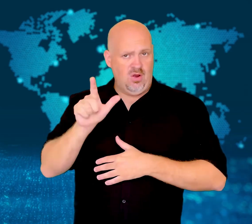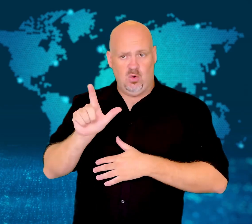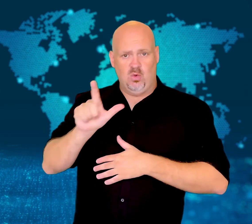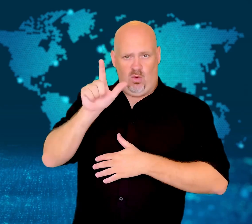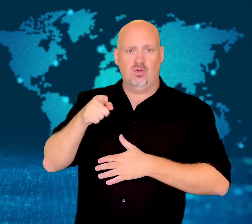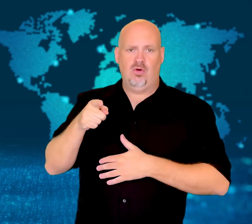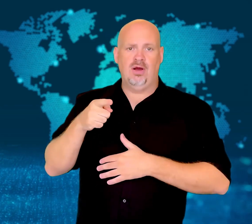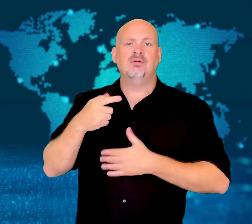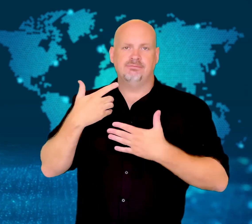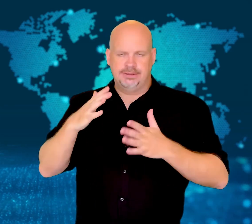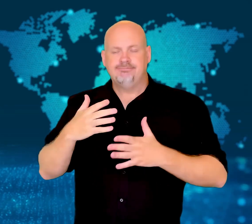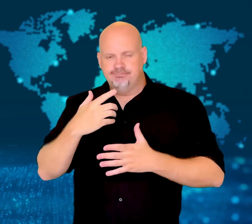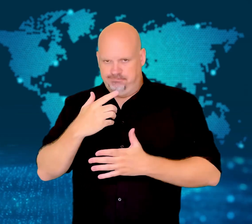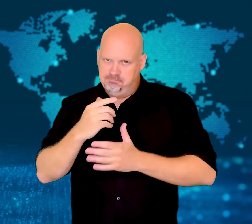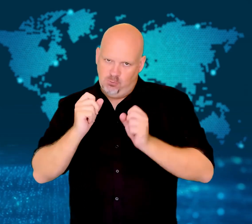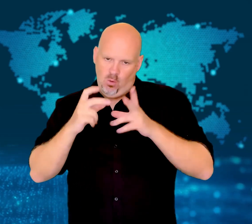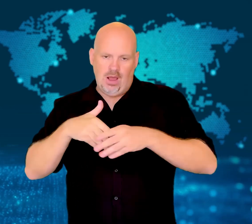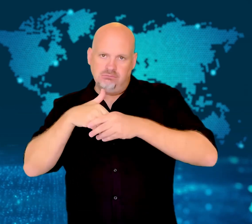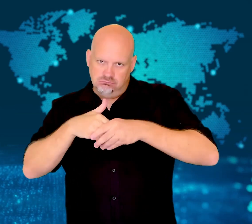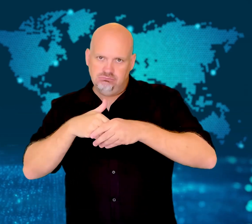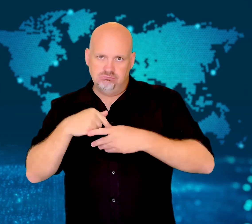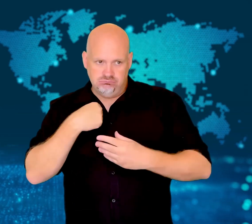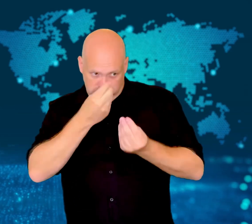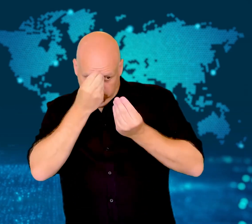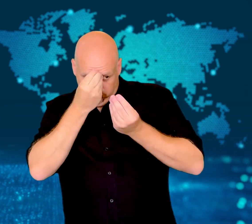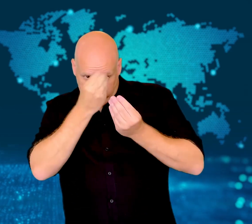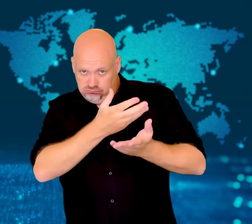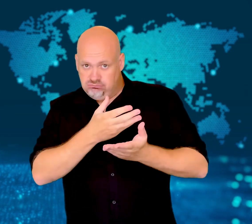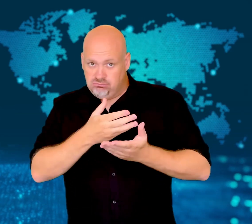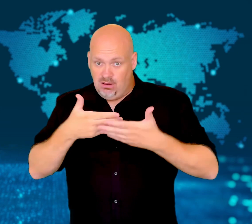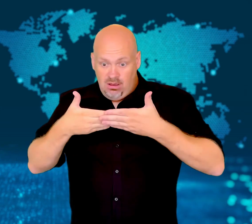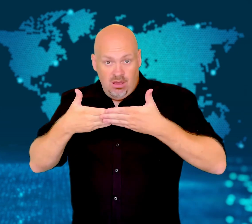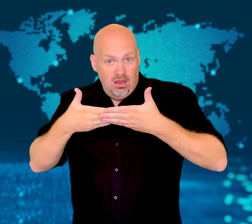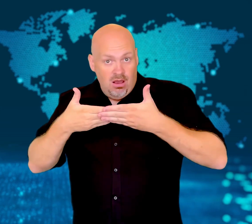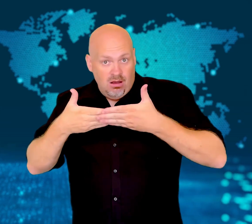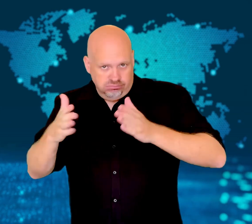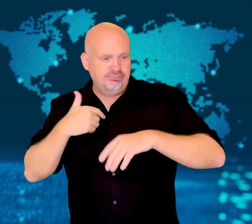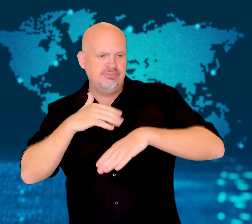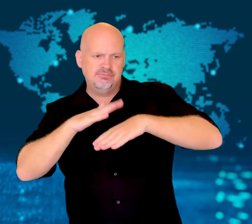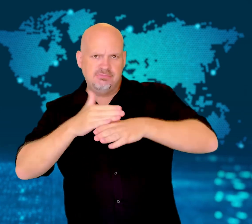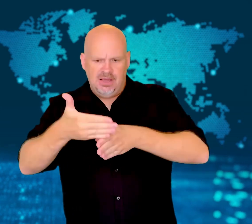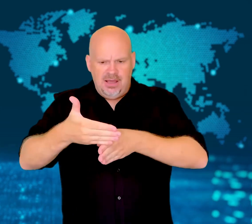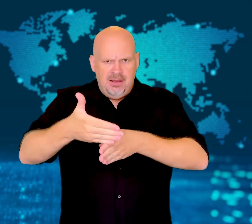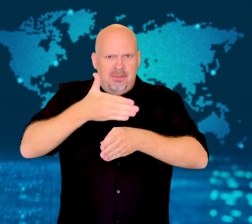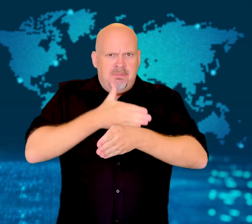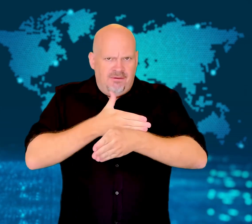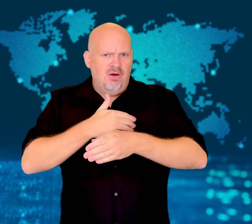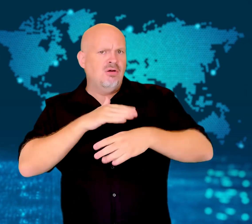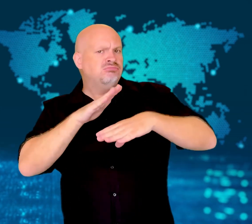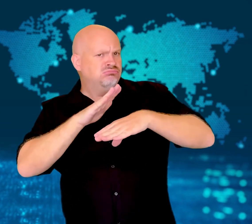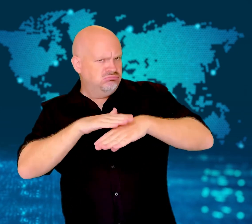In 2009, North Korea agreed to notify the South in advance of discharging